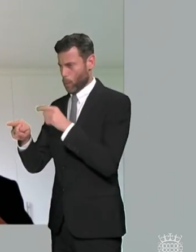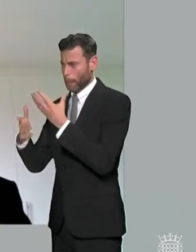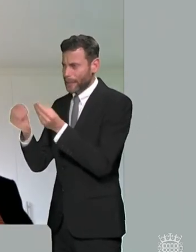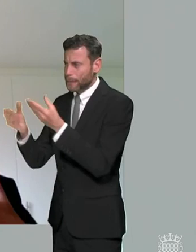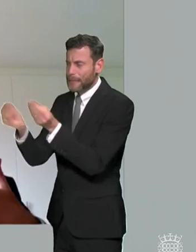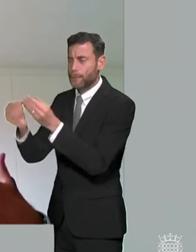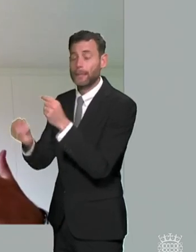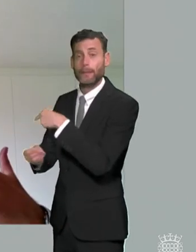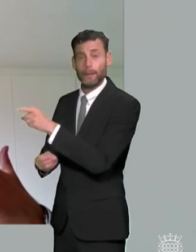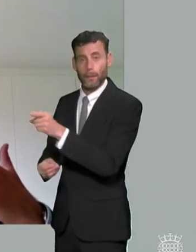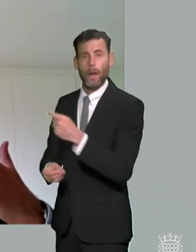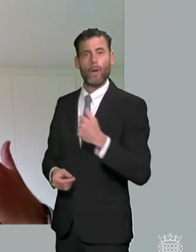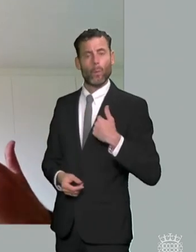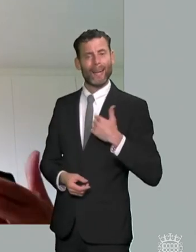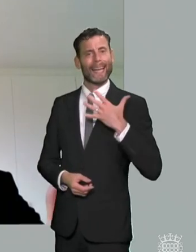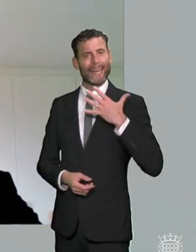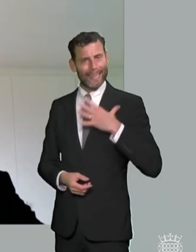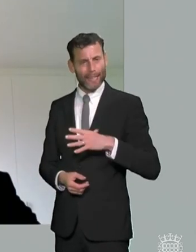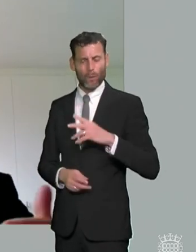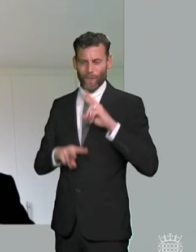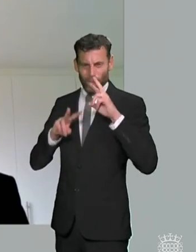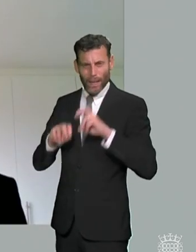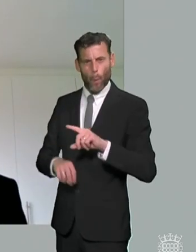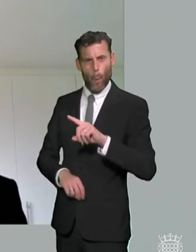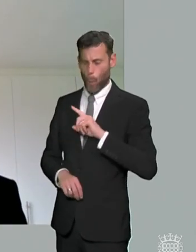an office like mine would be able to go and conduct an investigation into the kind of concerns